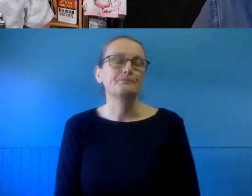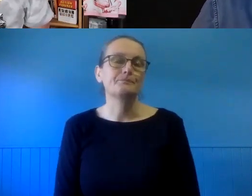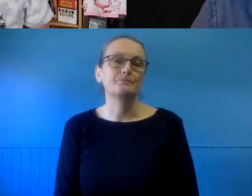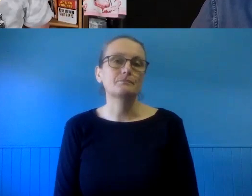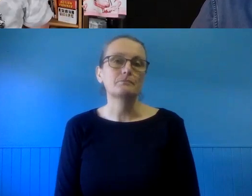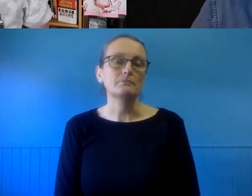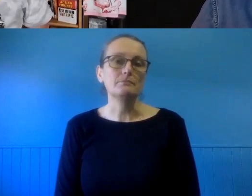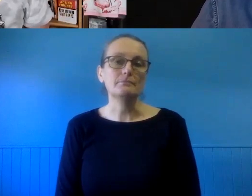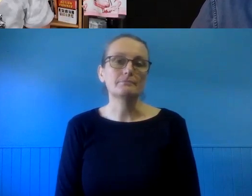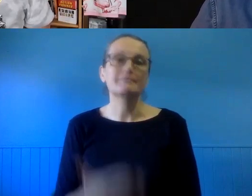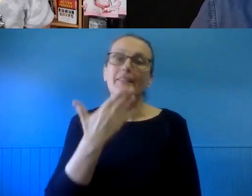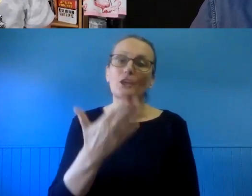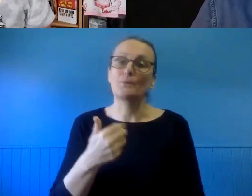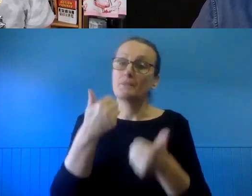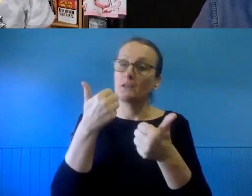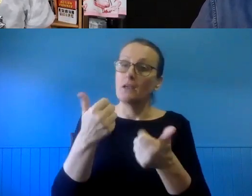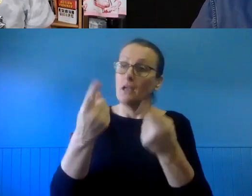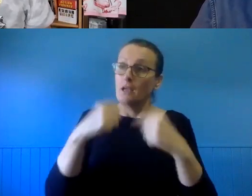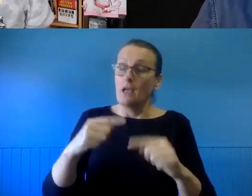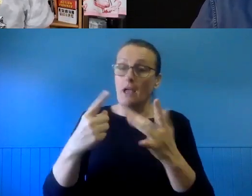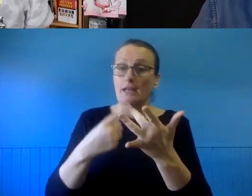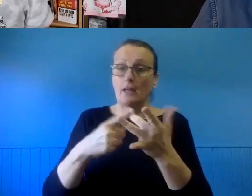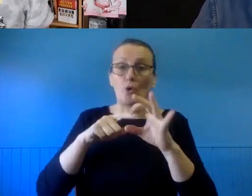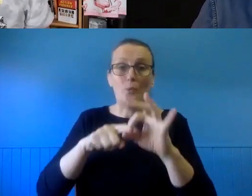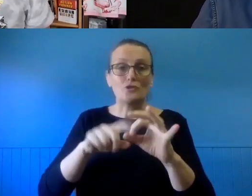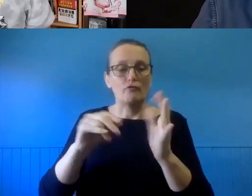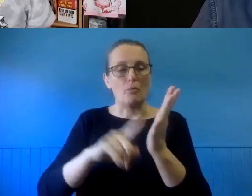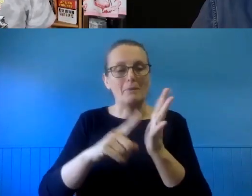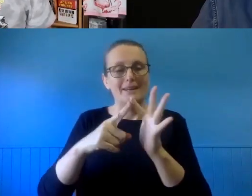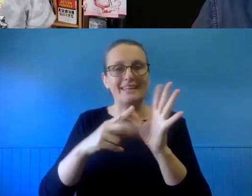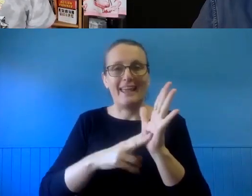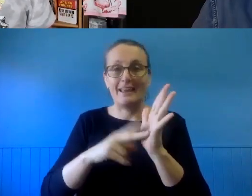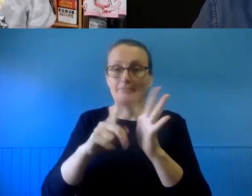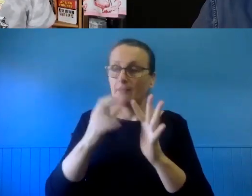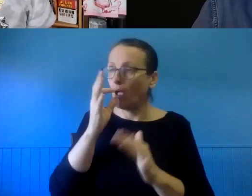Another question from Lee-Ann, "Do you need a